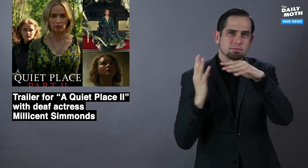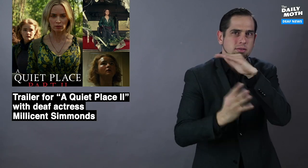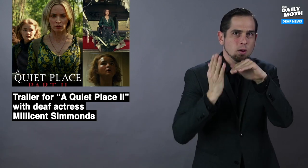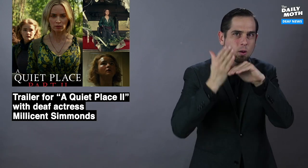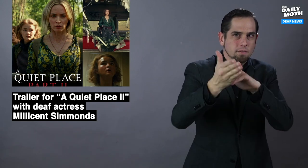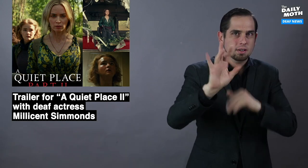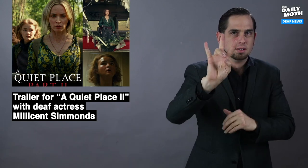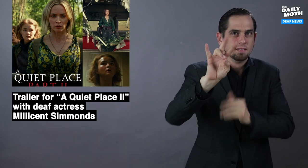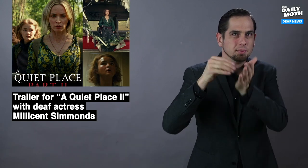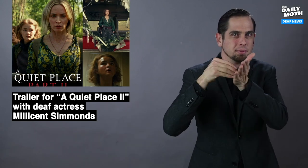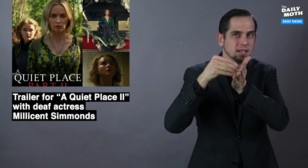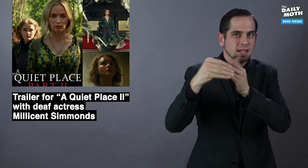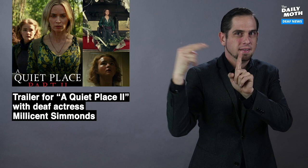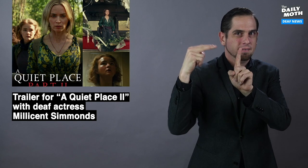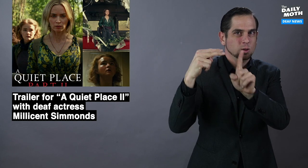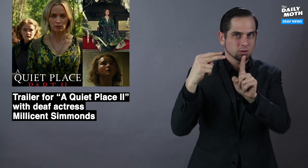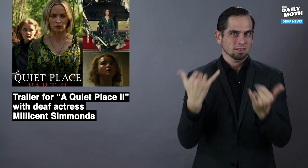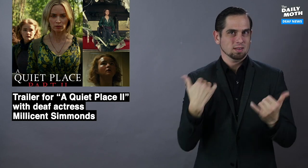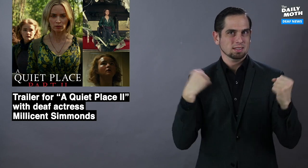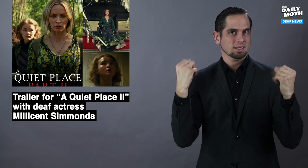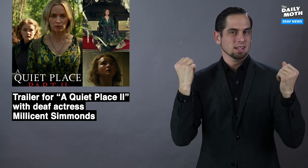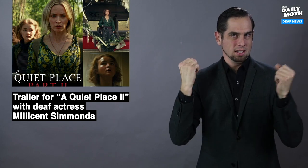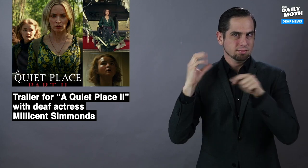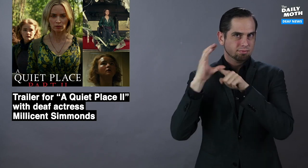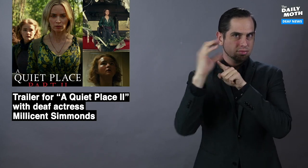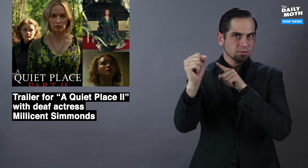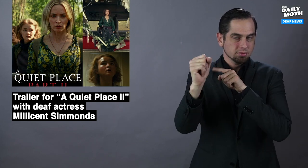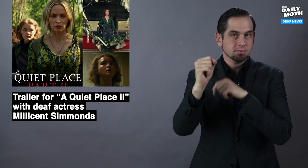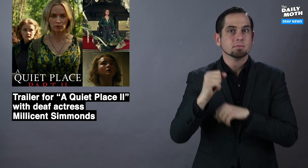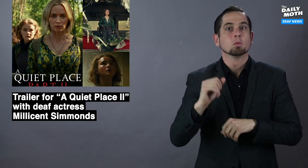has over 7 million views at the time of signing.